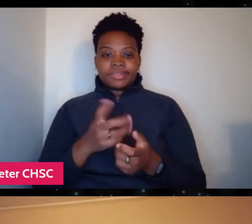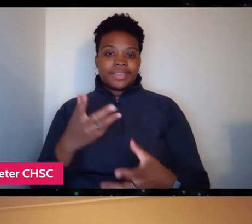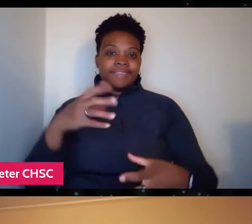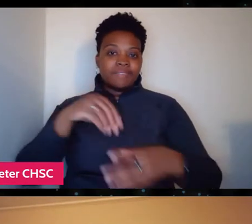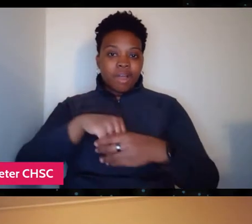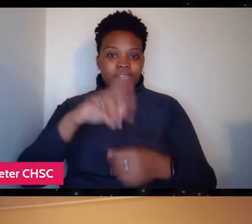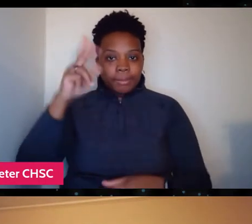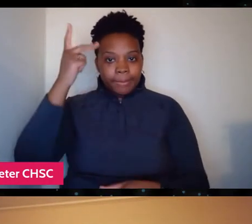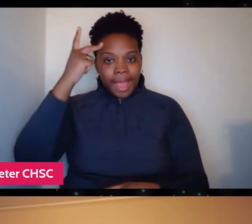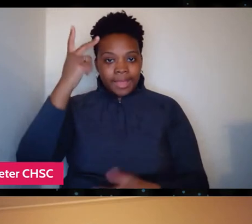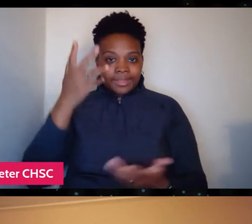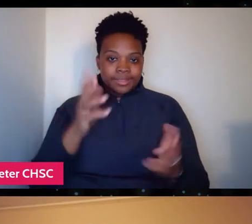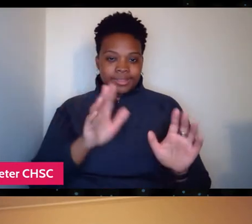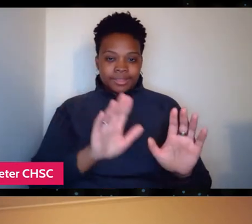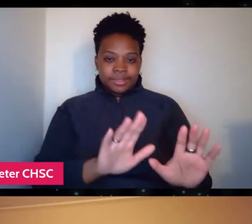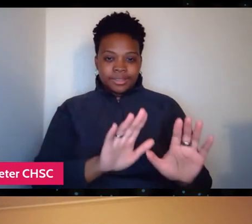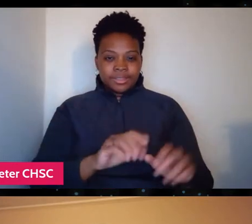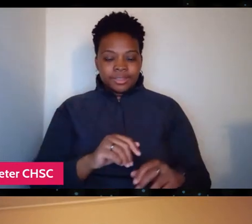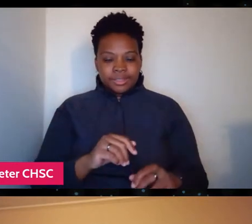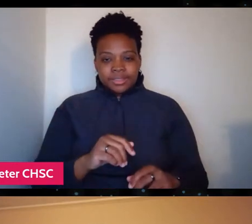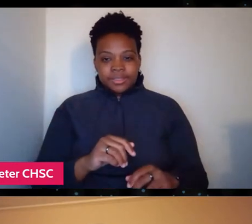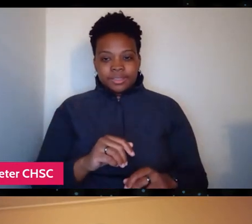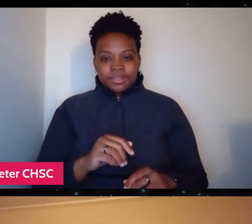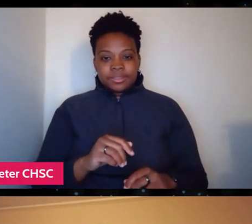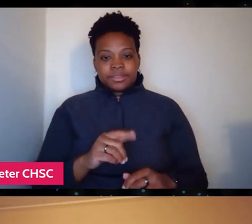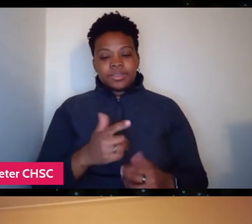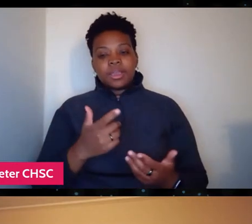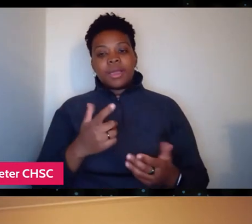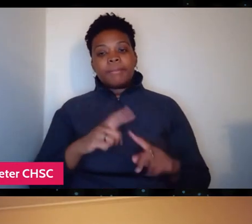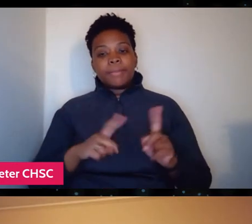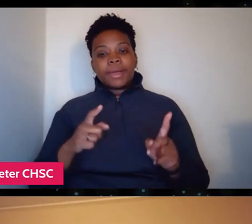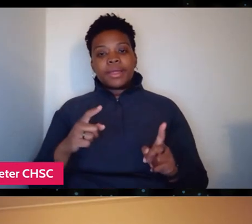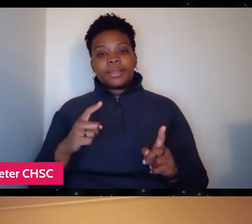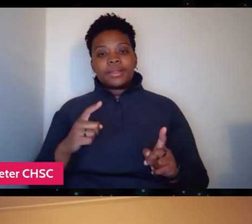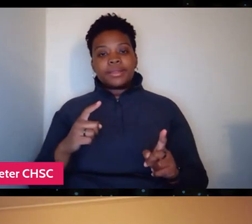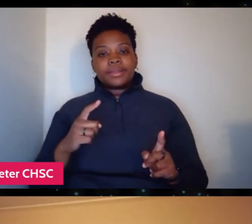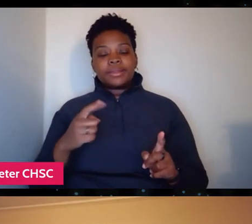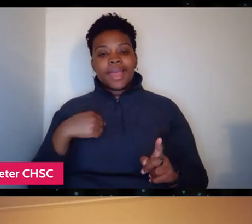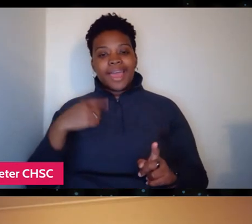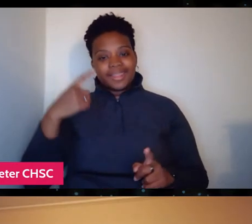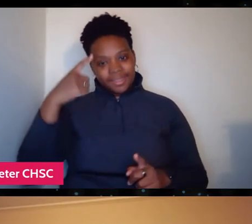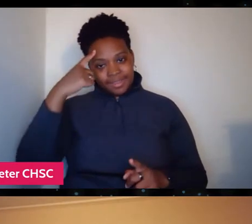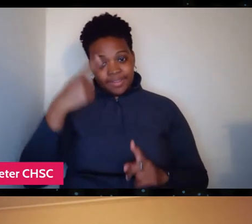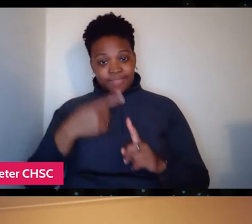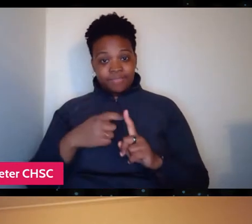but I want you to keep in, you know, these thoughts of Stan, but I think come at it from a European perspective,